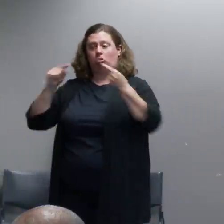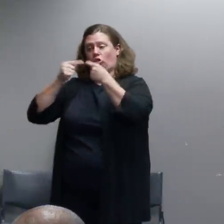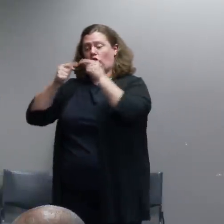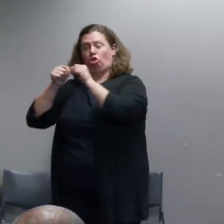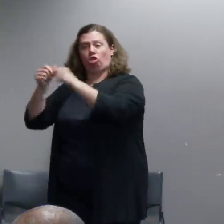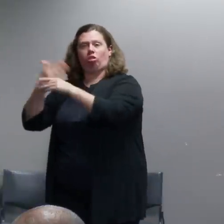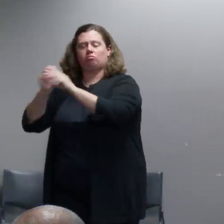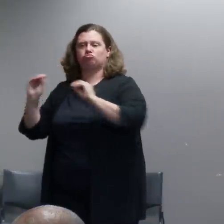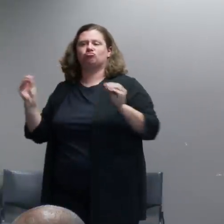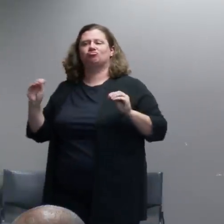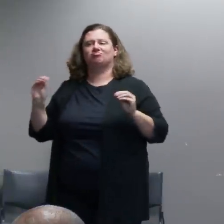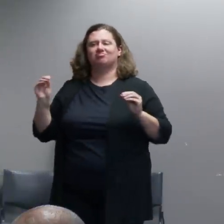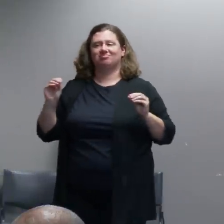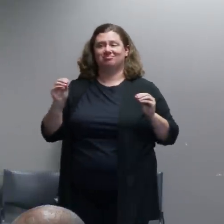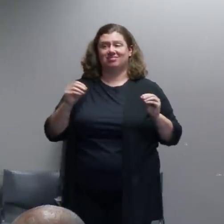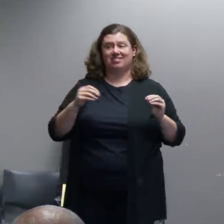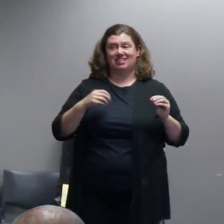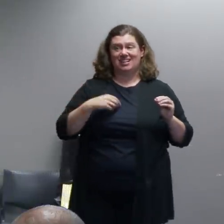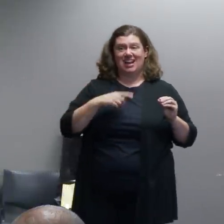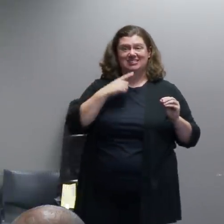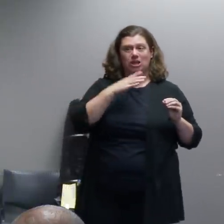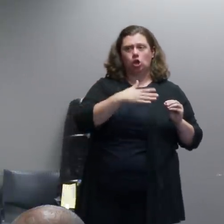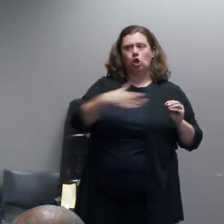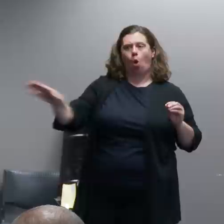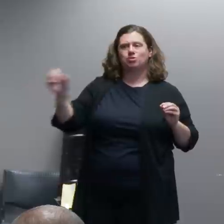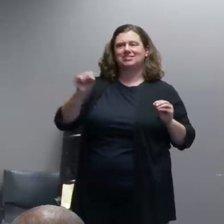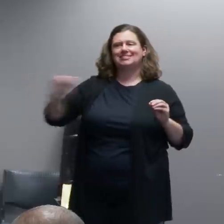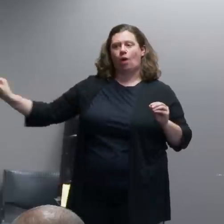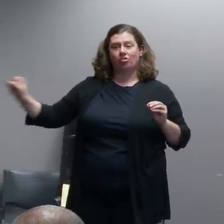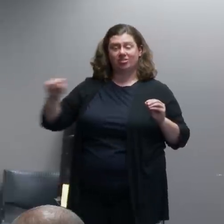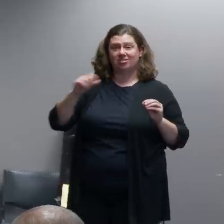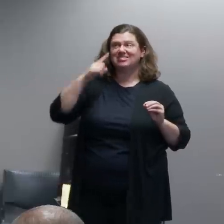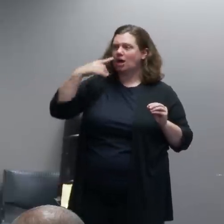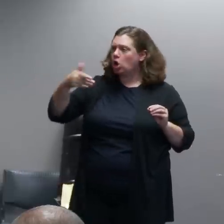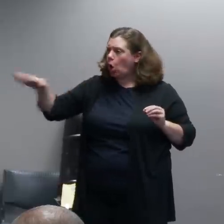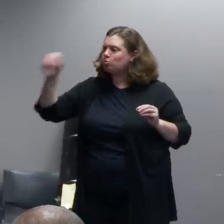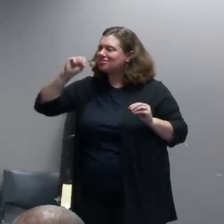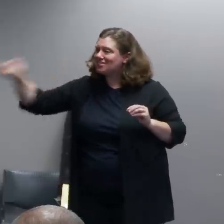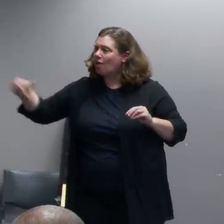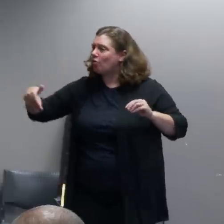to avoid this you know. I've listened to almost all of these on the radio and